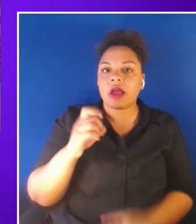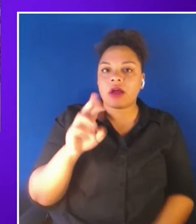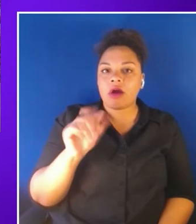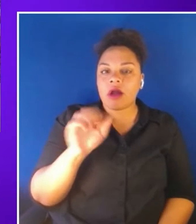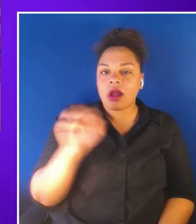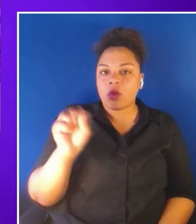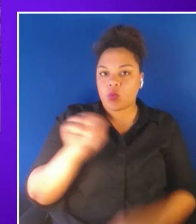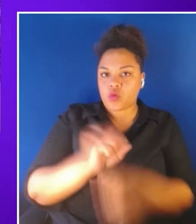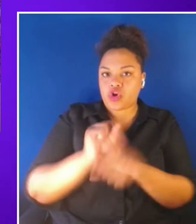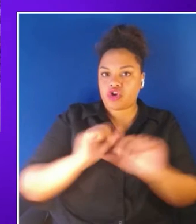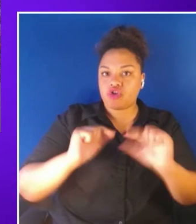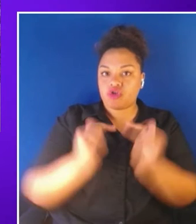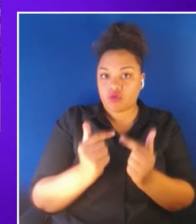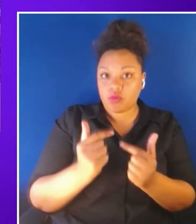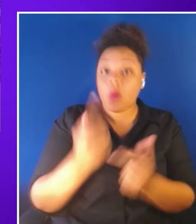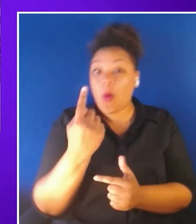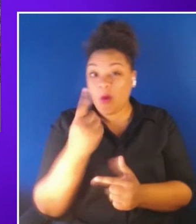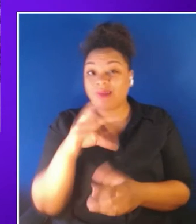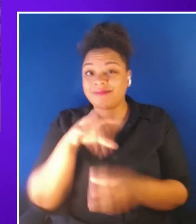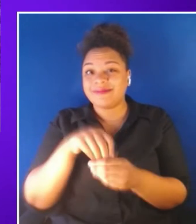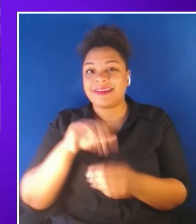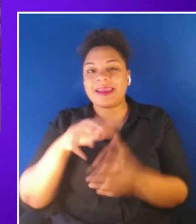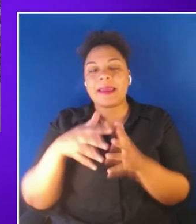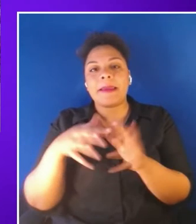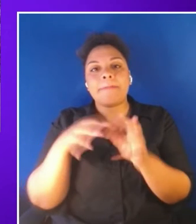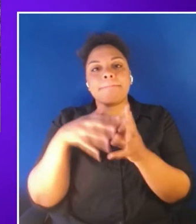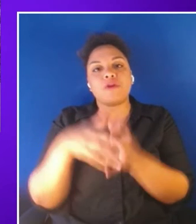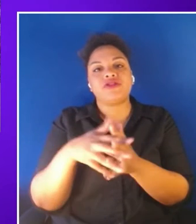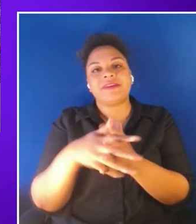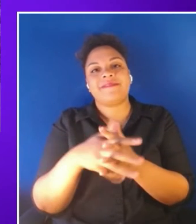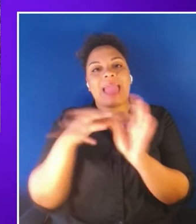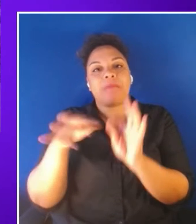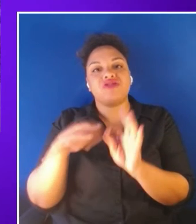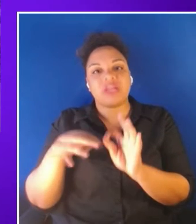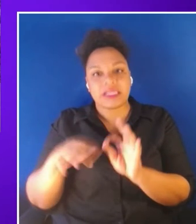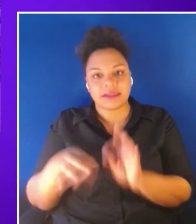captioning we're working together to explore the creation of an open accessibility object model